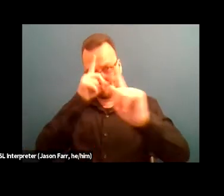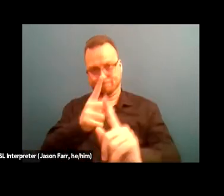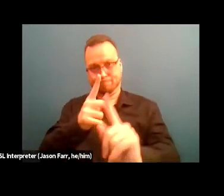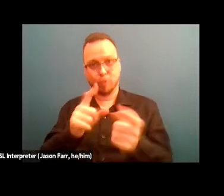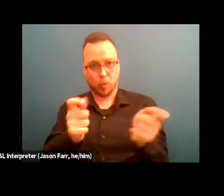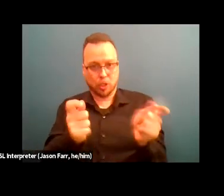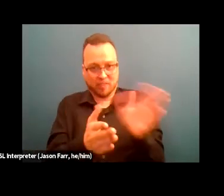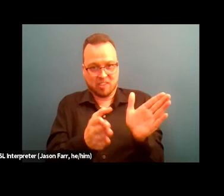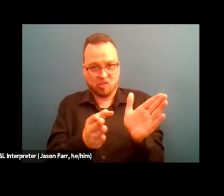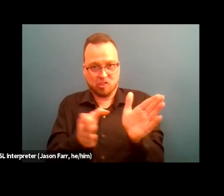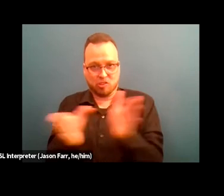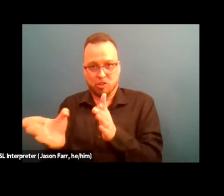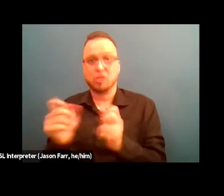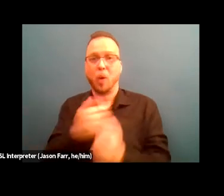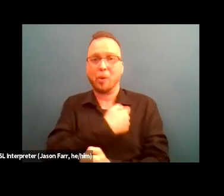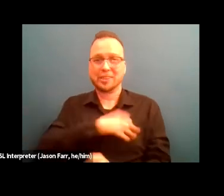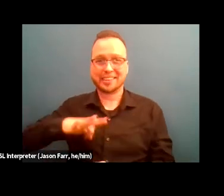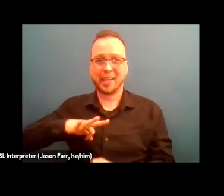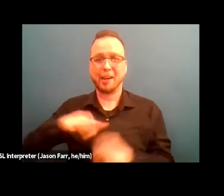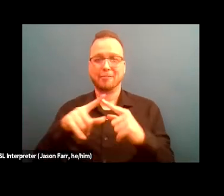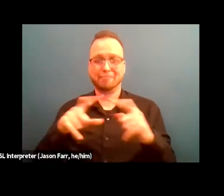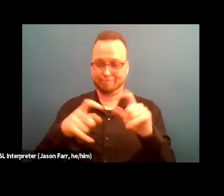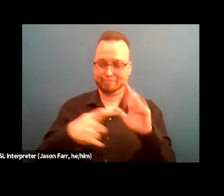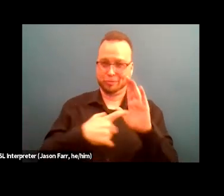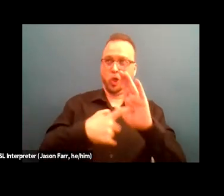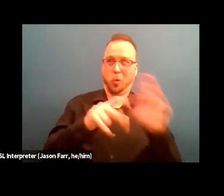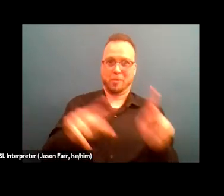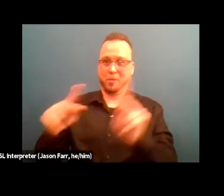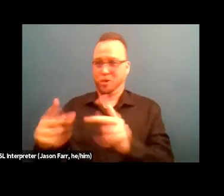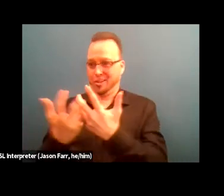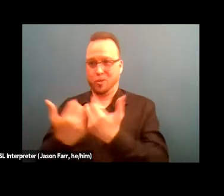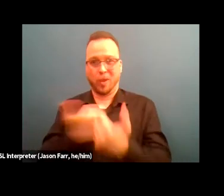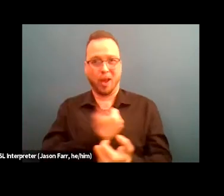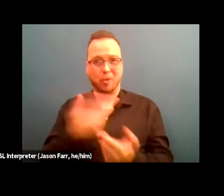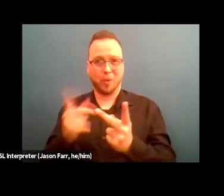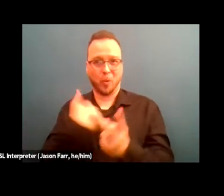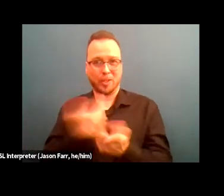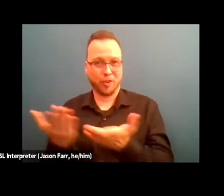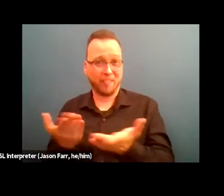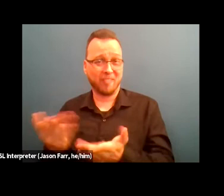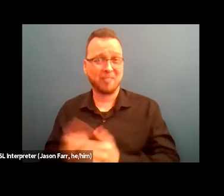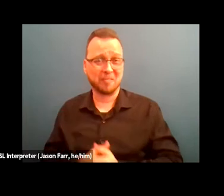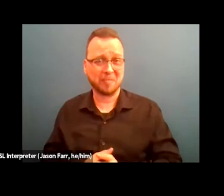of the populations that we serve, so next slide. So in addition to some of these factors,